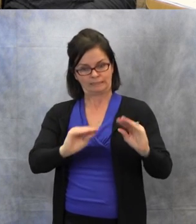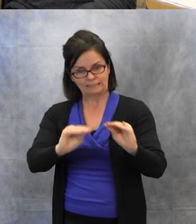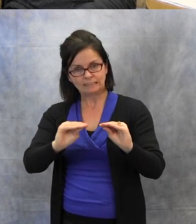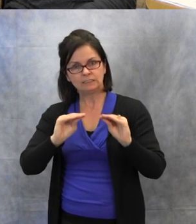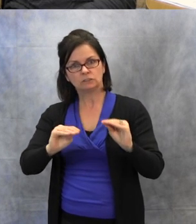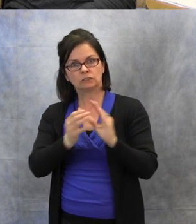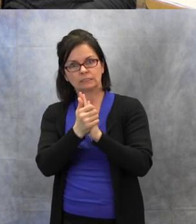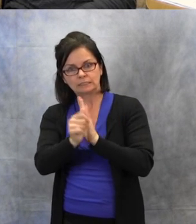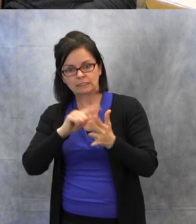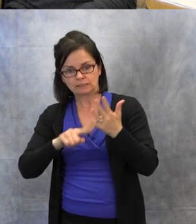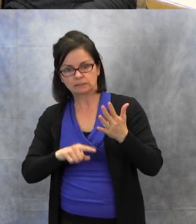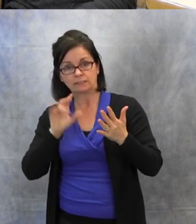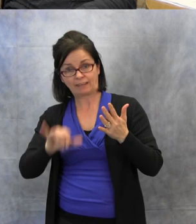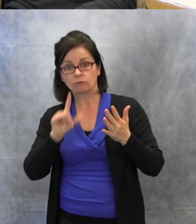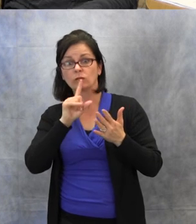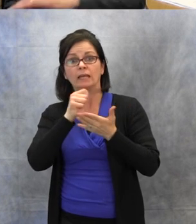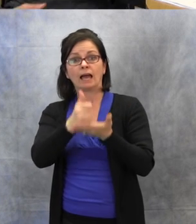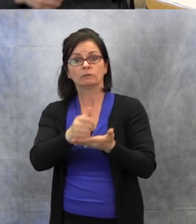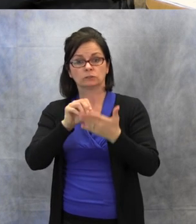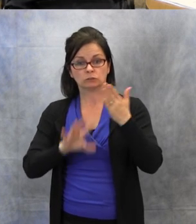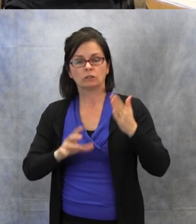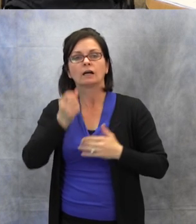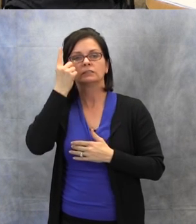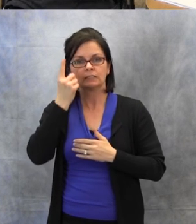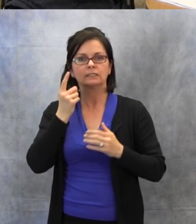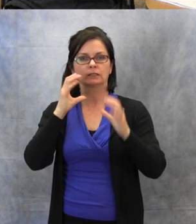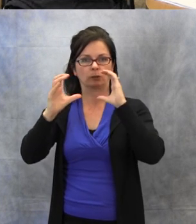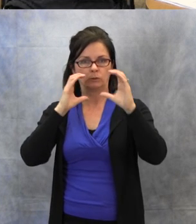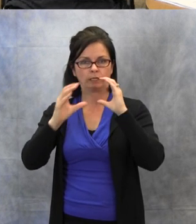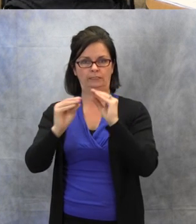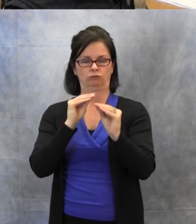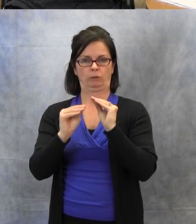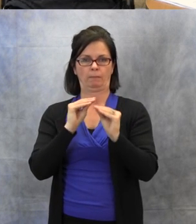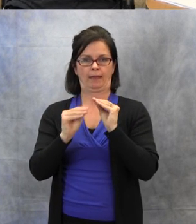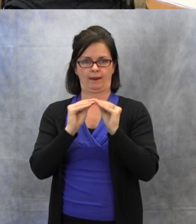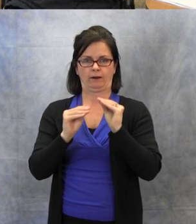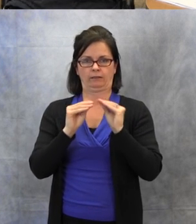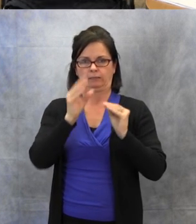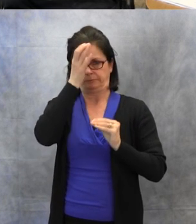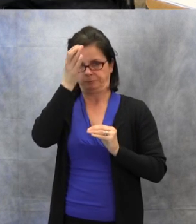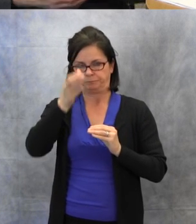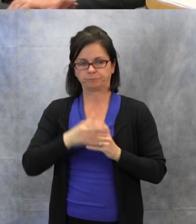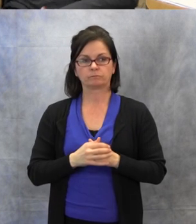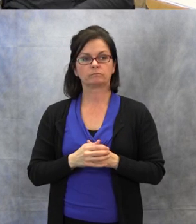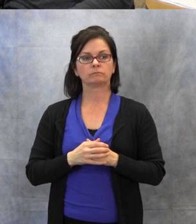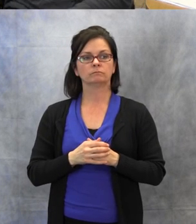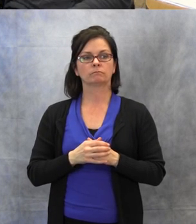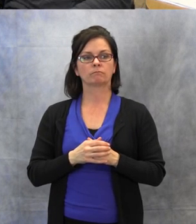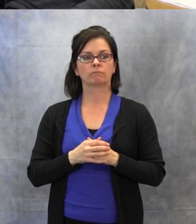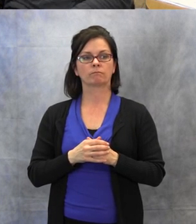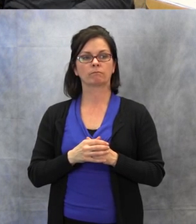Now, I have some games. I'm going to show you some. I found them on this great website.